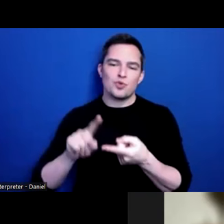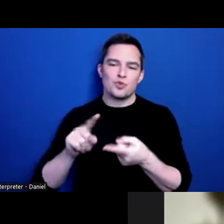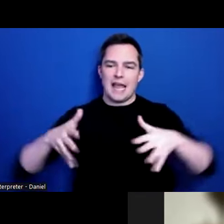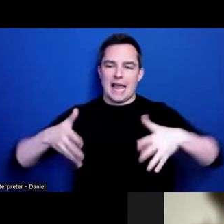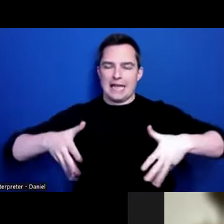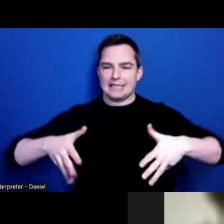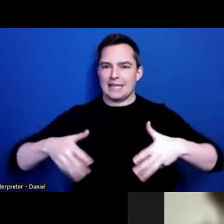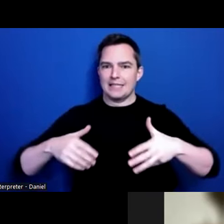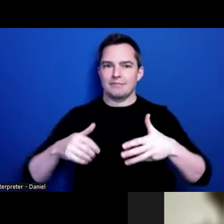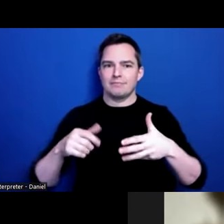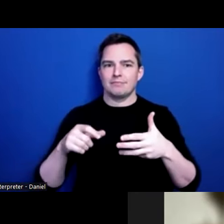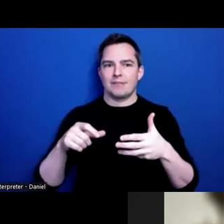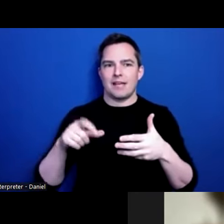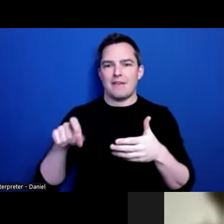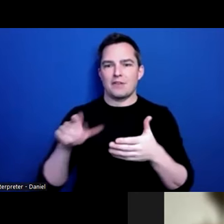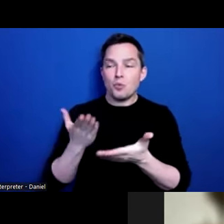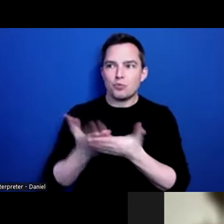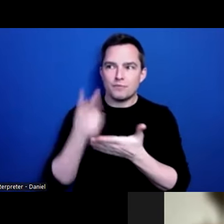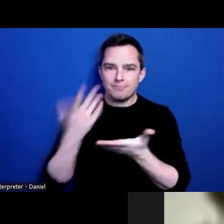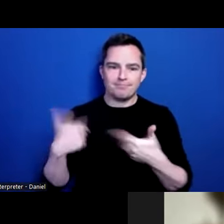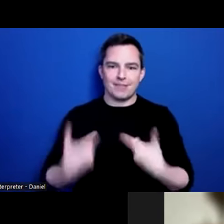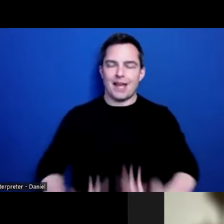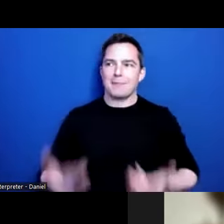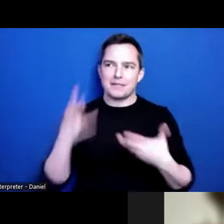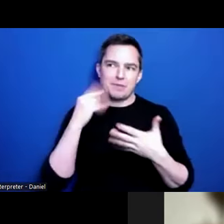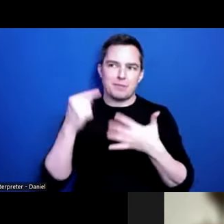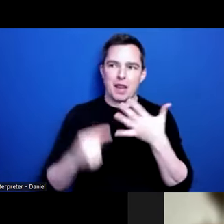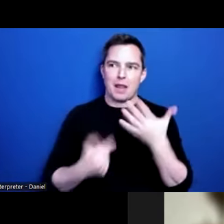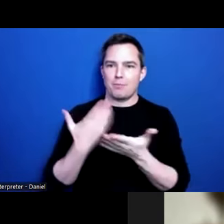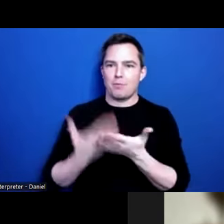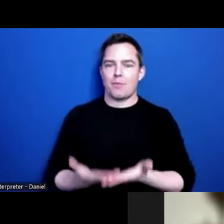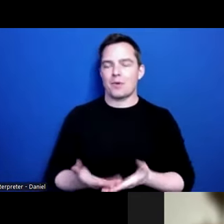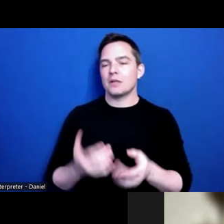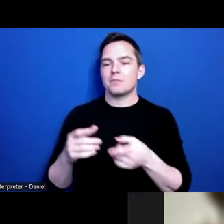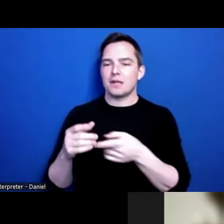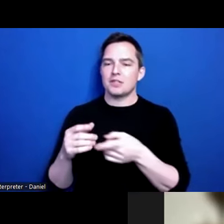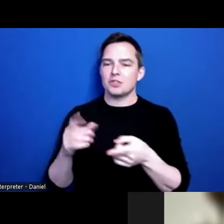prove that you are experiencing these things and that you have gone through these things.